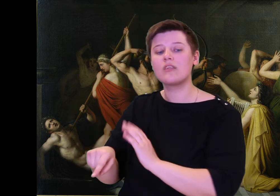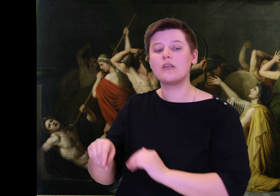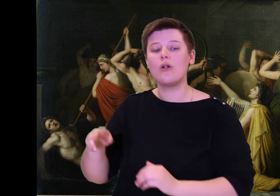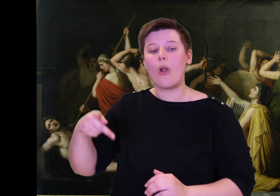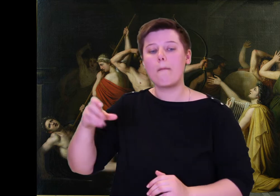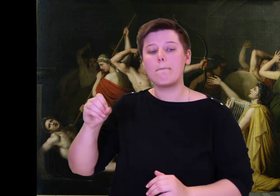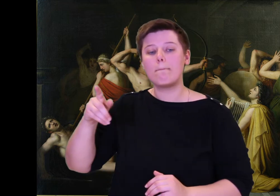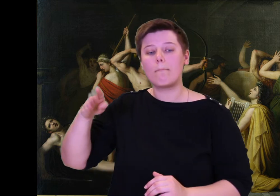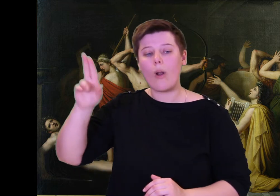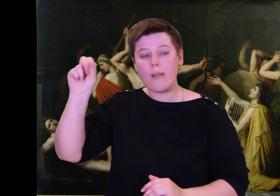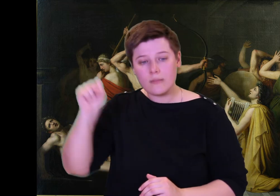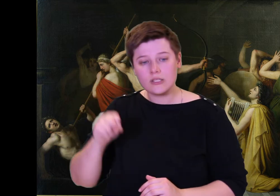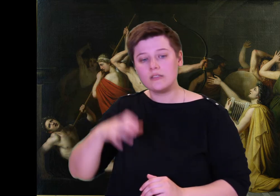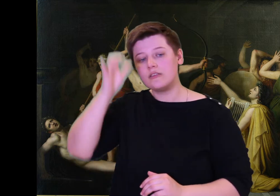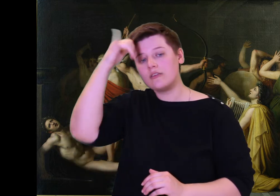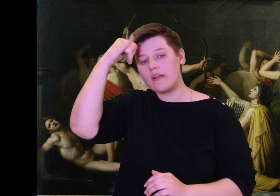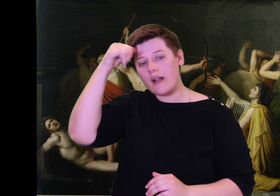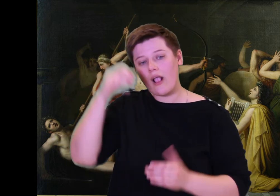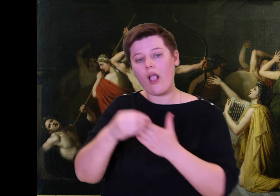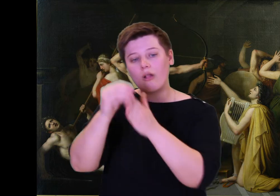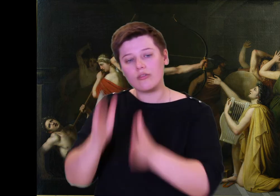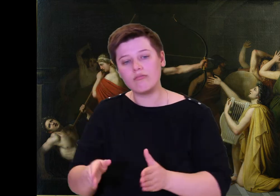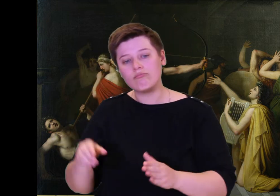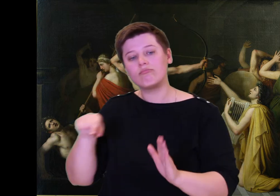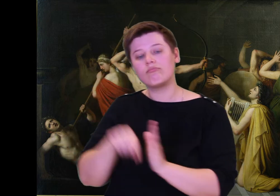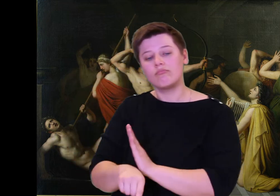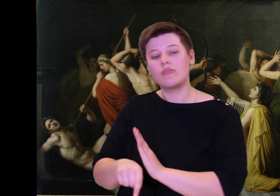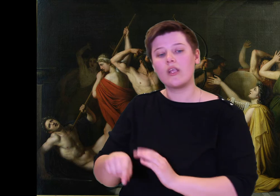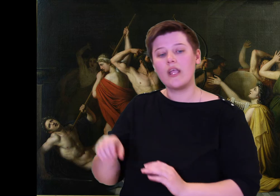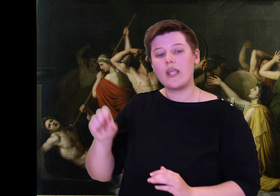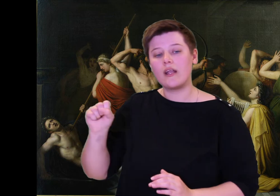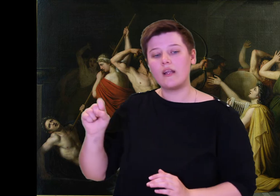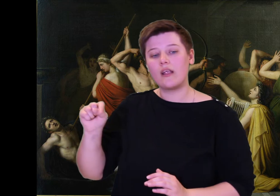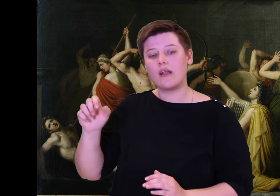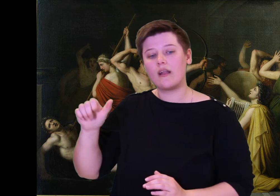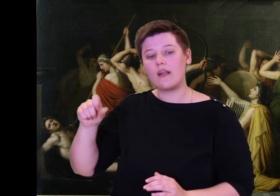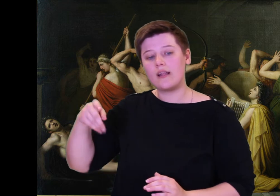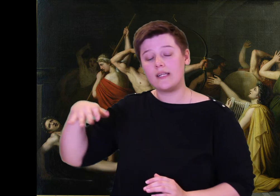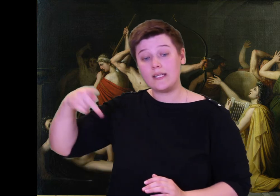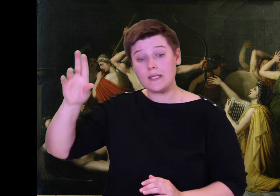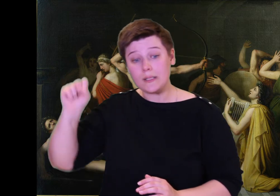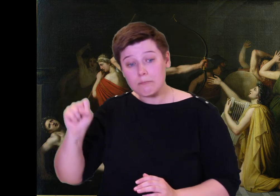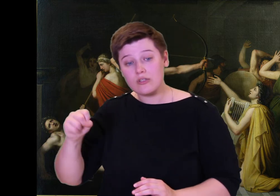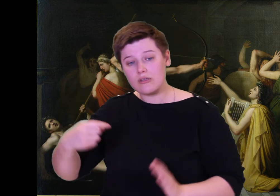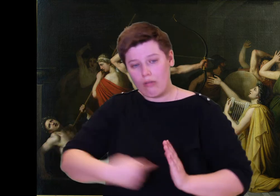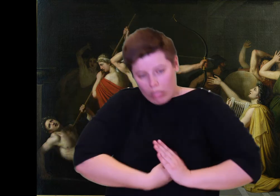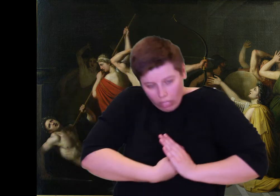the four rushed up and from the corpses pulled their spears. Again the suitors